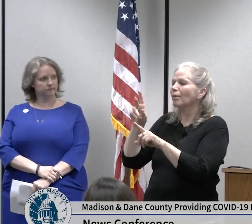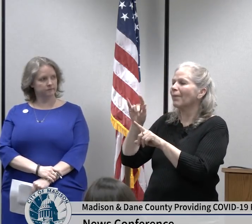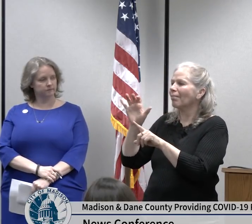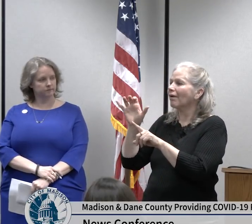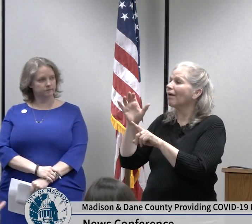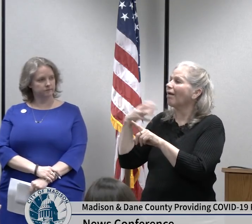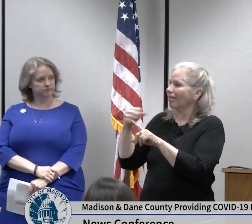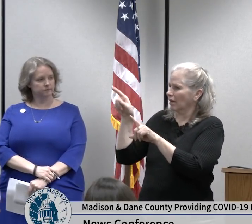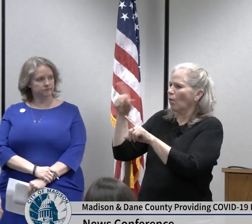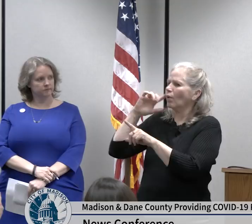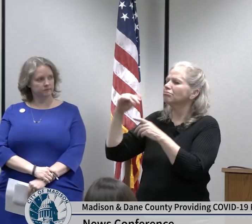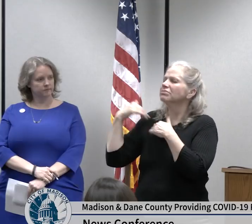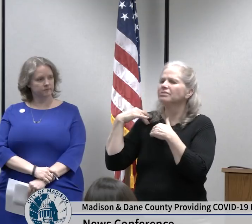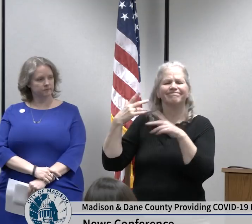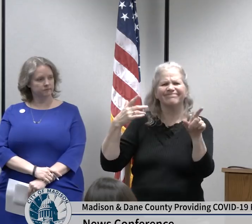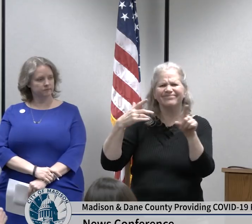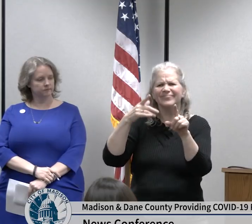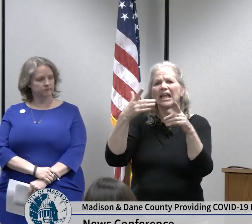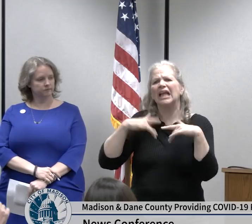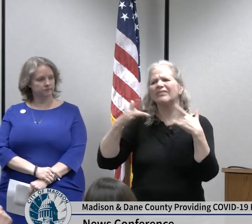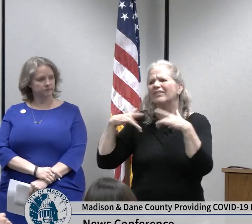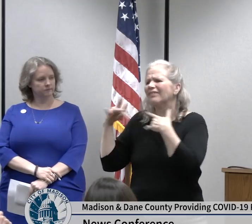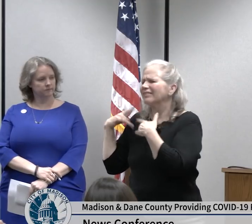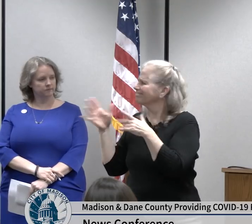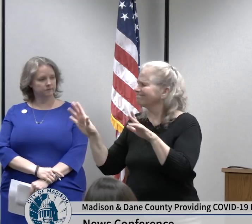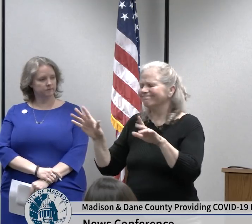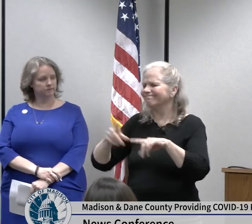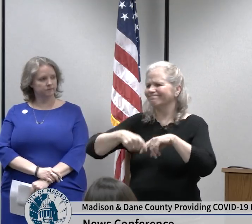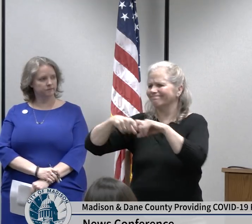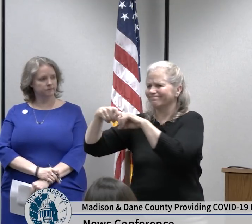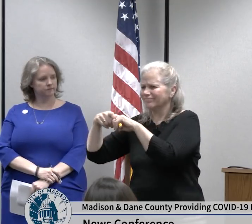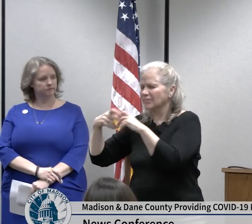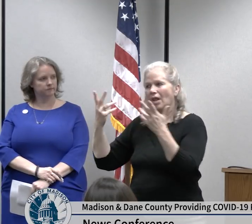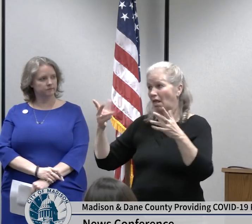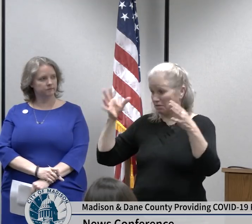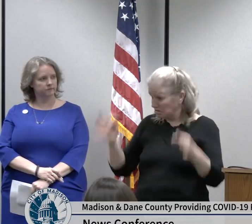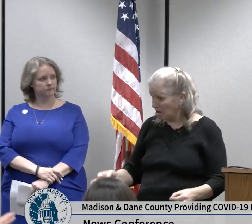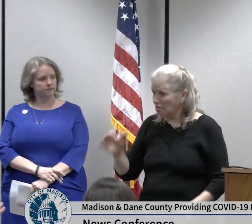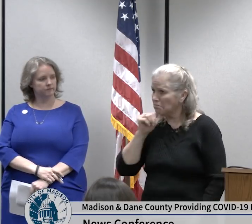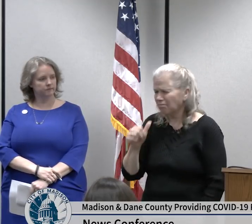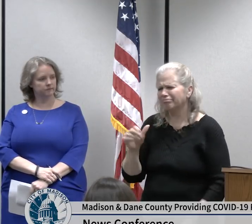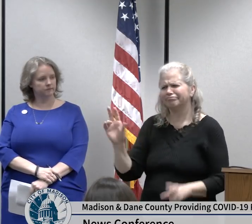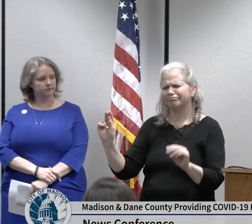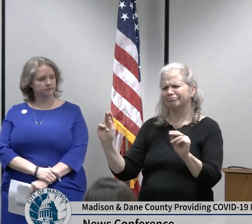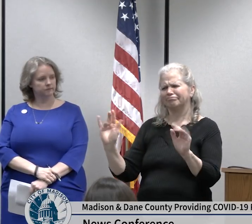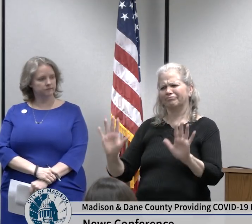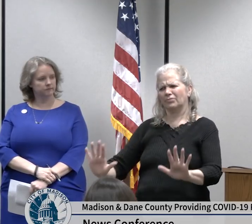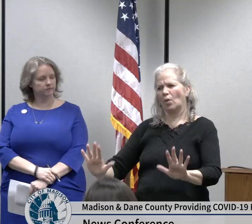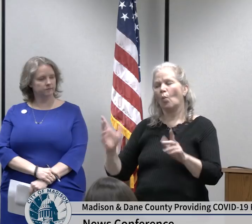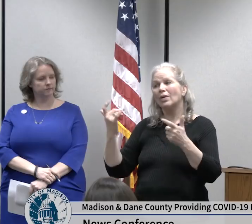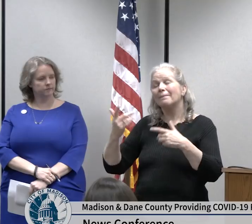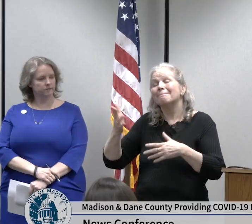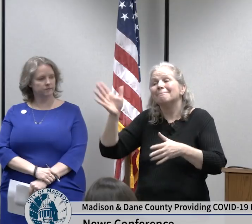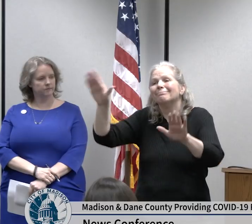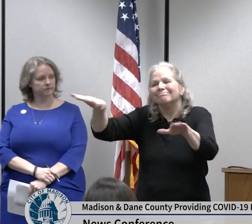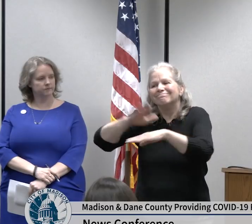area well we are not at that point yet it is important for the community to know that this option exists and we would encourage those who hold public